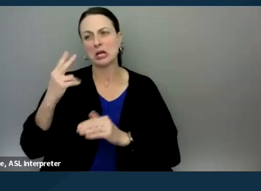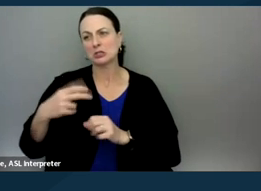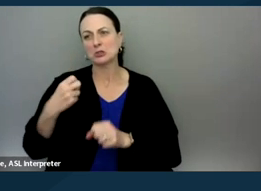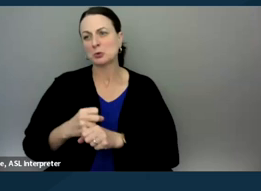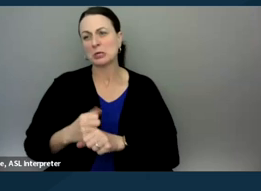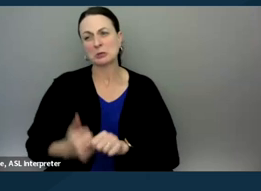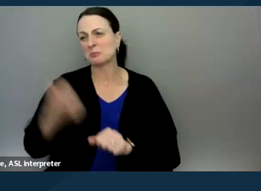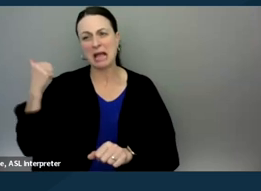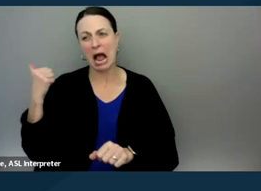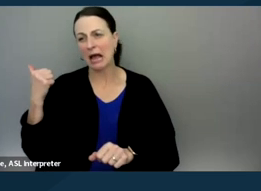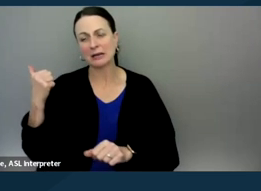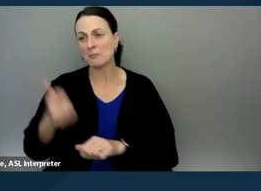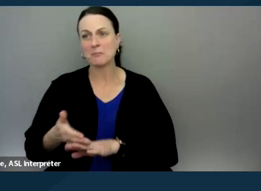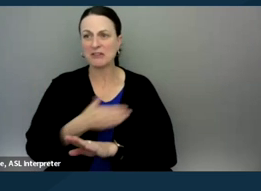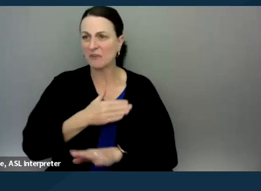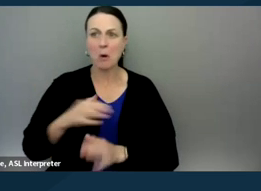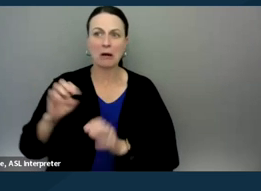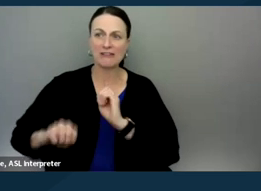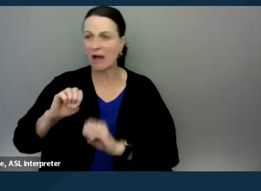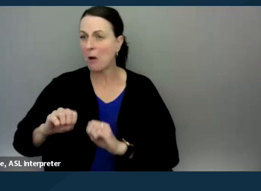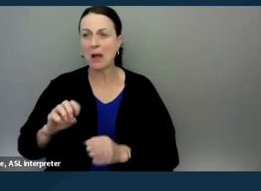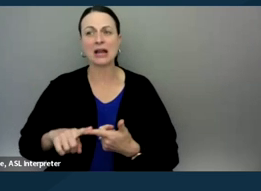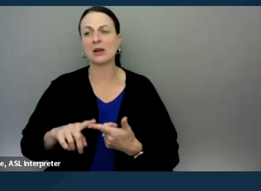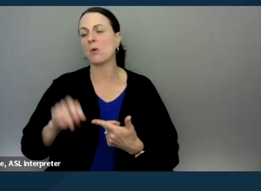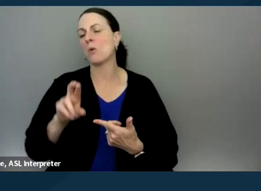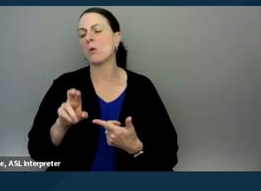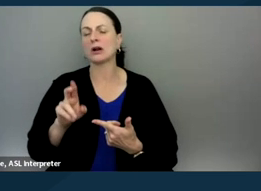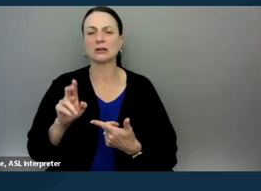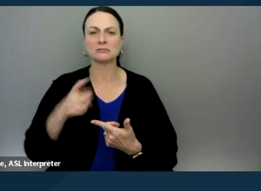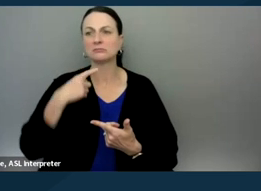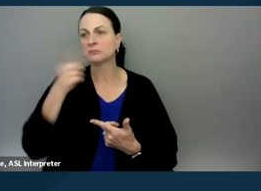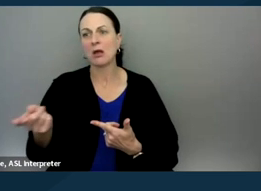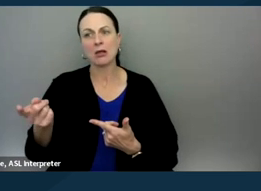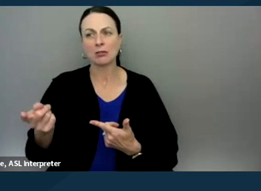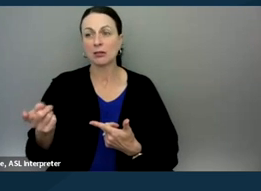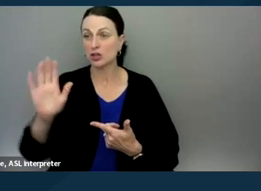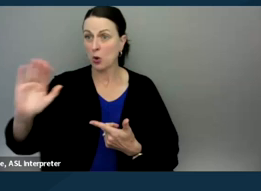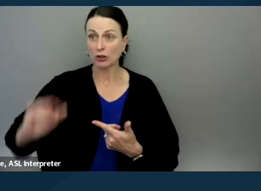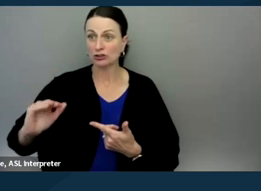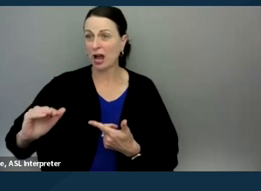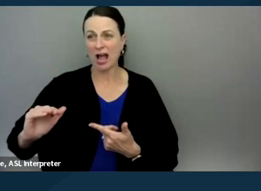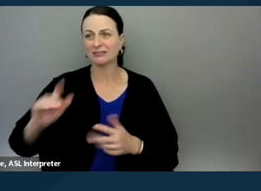in reading before they can be evaluated." Or, "Your child needs, oh, your child isn't special ed."